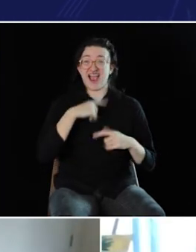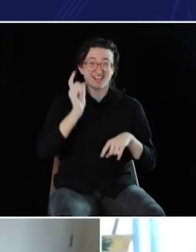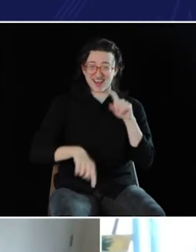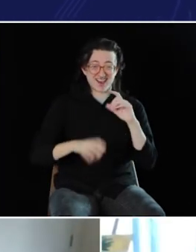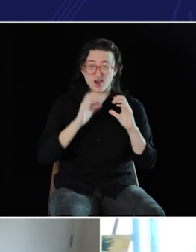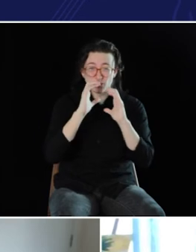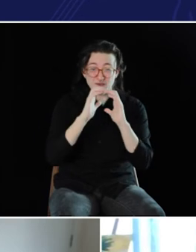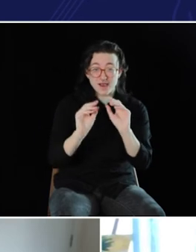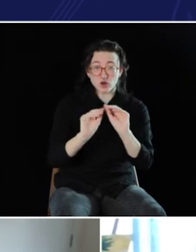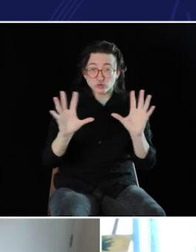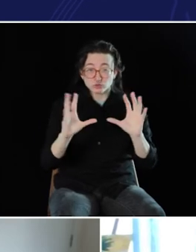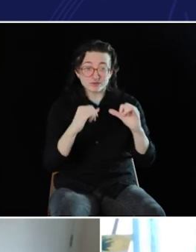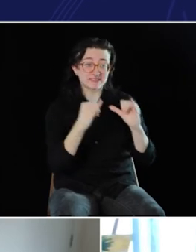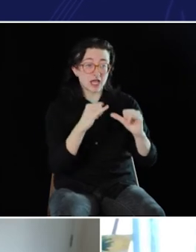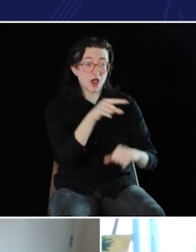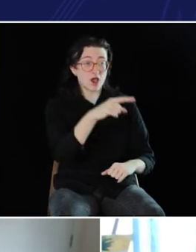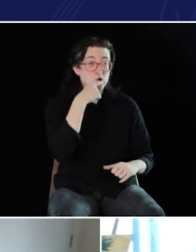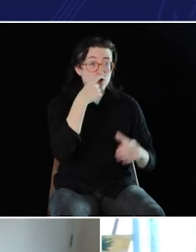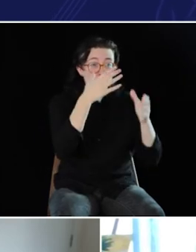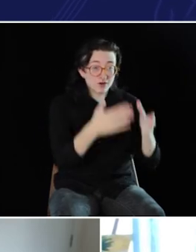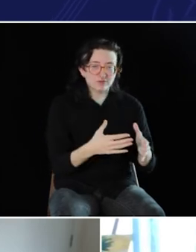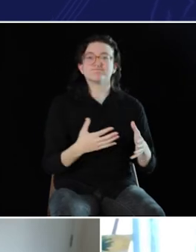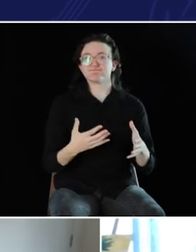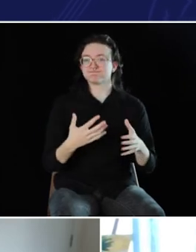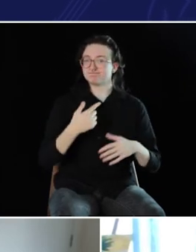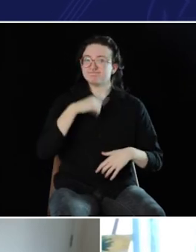if you can't communicate as fluidly as a normal hearing person